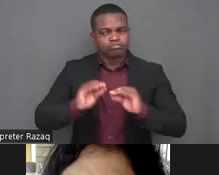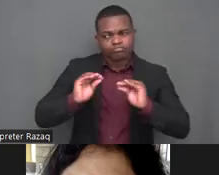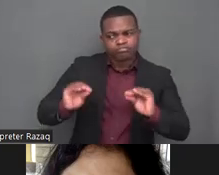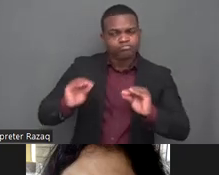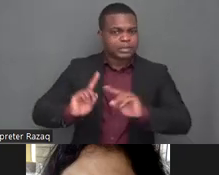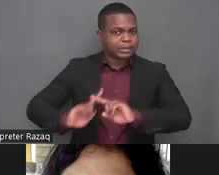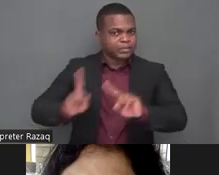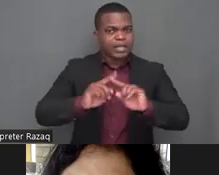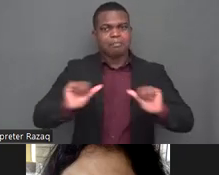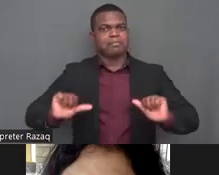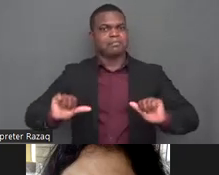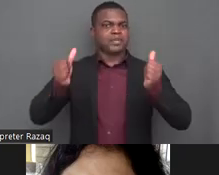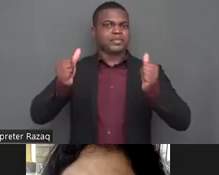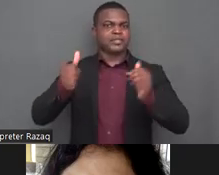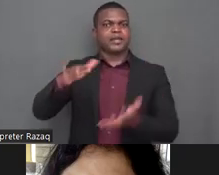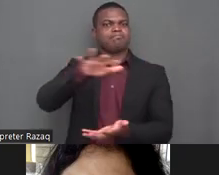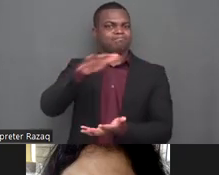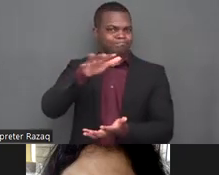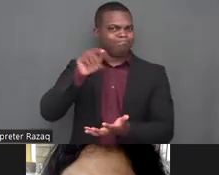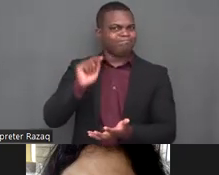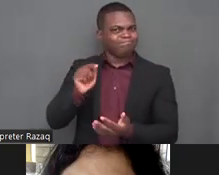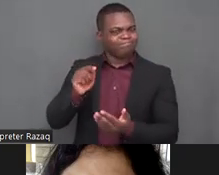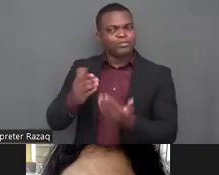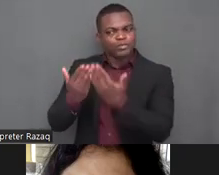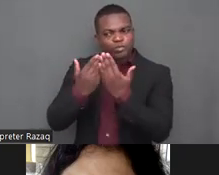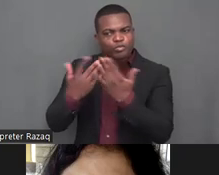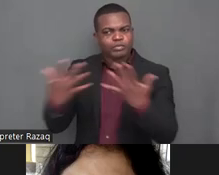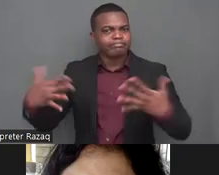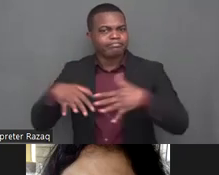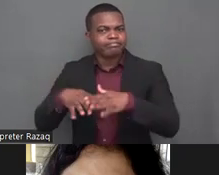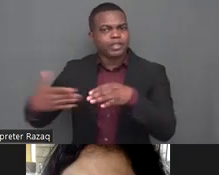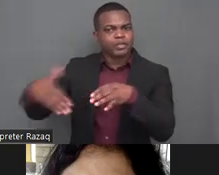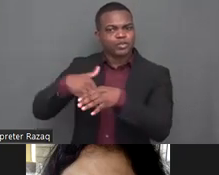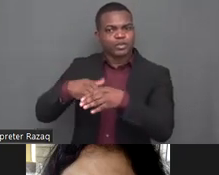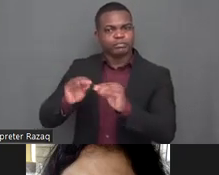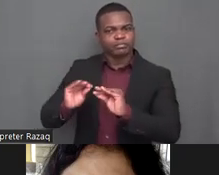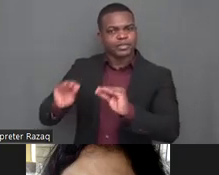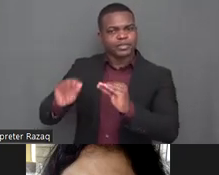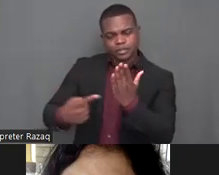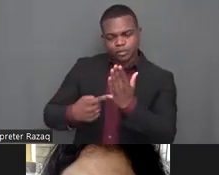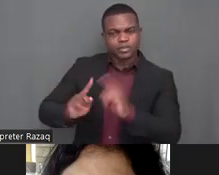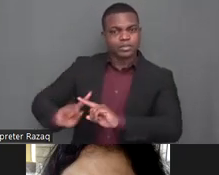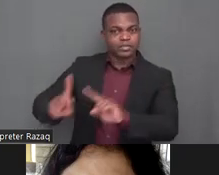it is recognized that in developing countries technology has developed amazing opportunities